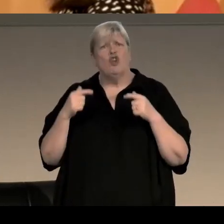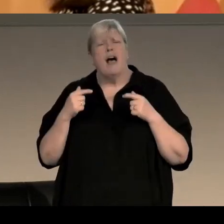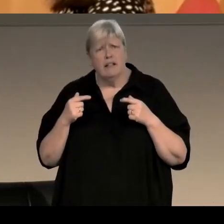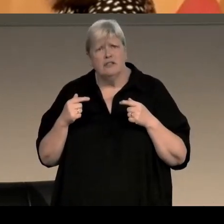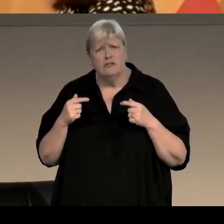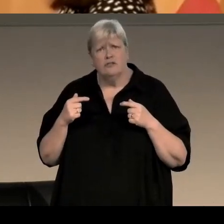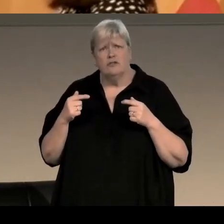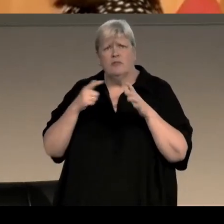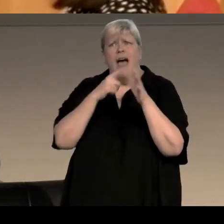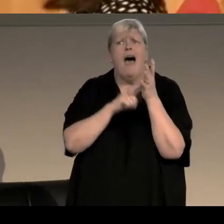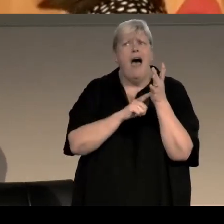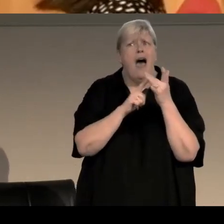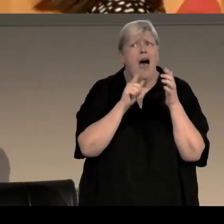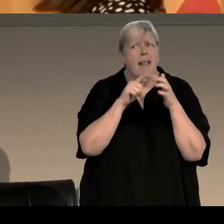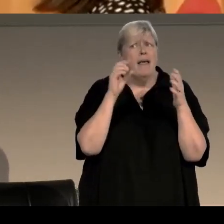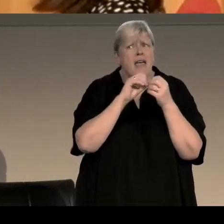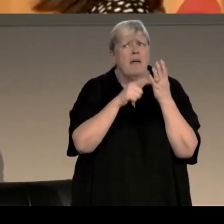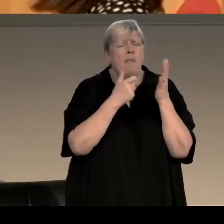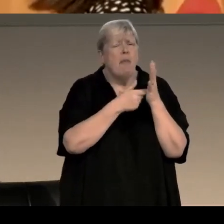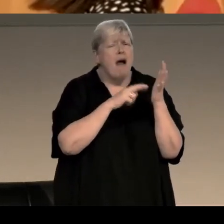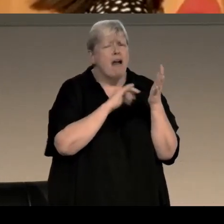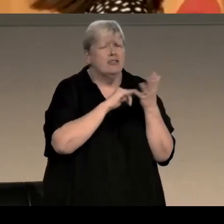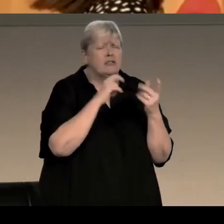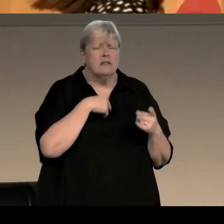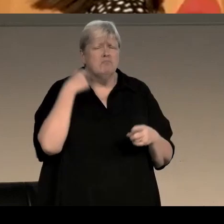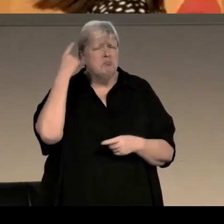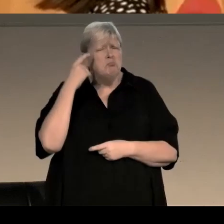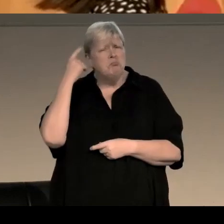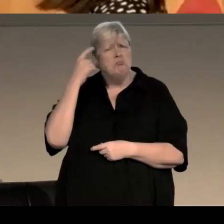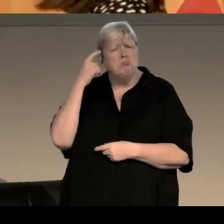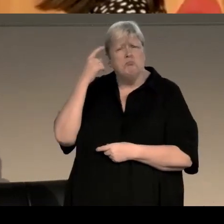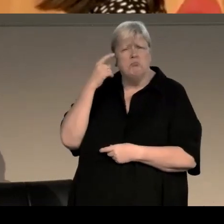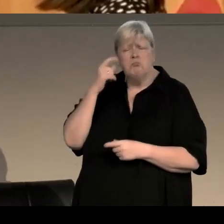the Allie Burns quintet as I'm kind of thinking of it in my head in a hubristic sort of way